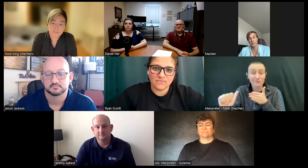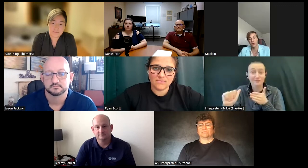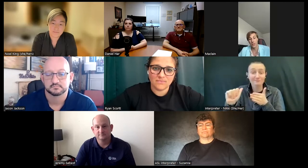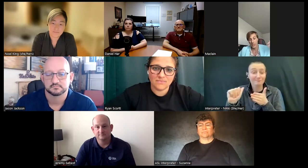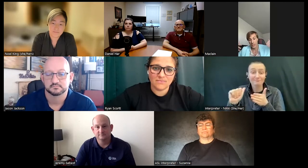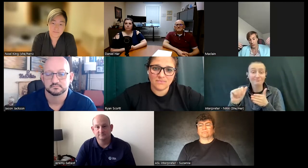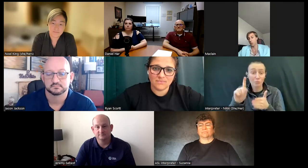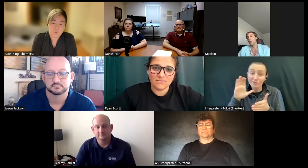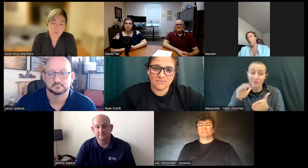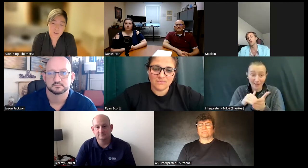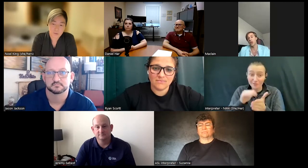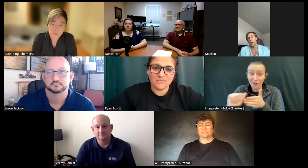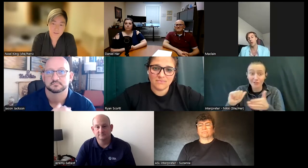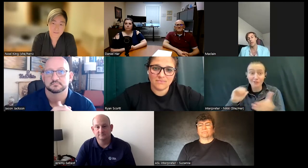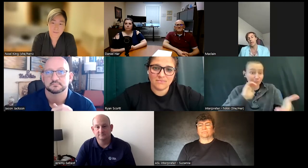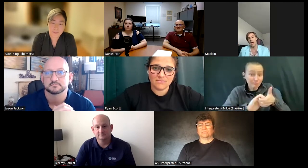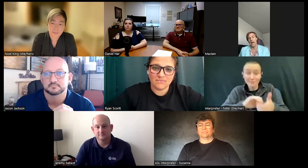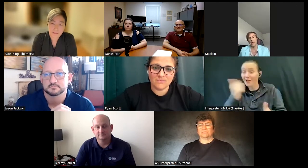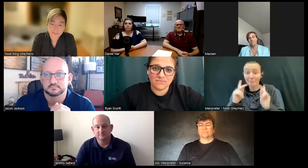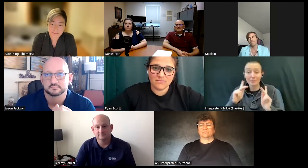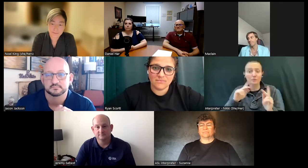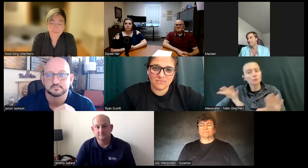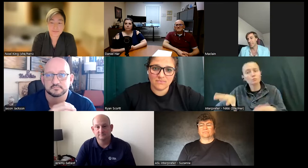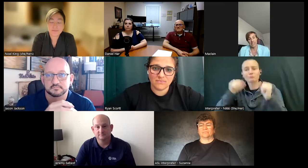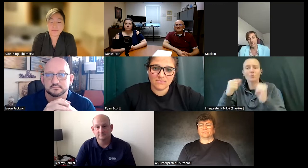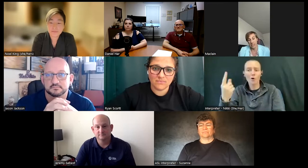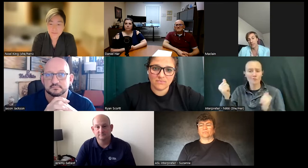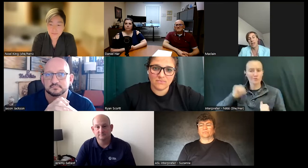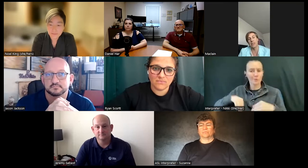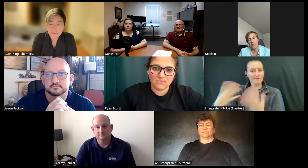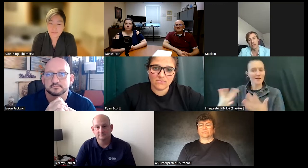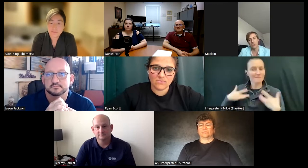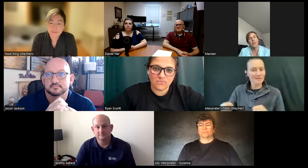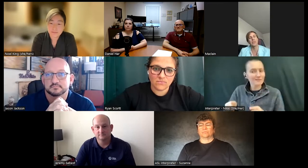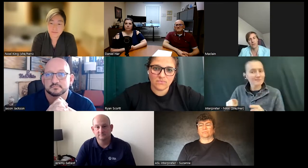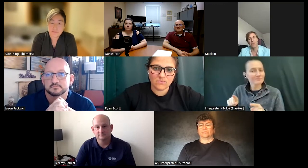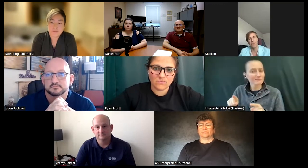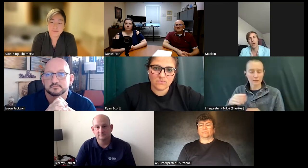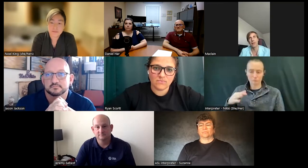with other people to throw one show um and it's it's a very privileged point